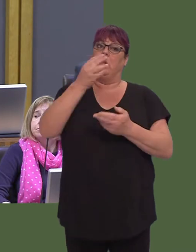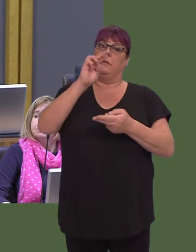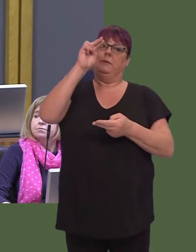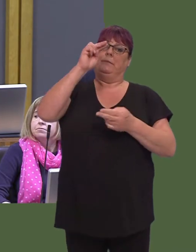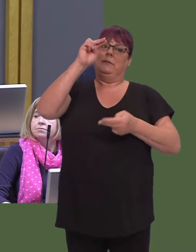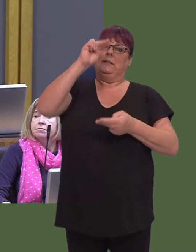areas.